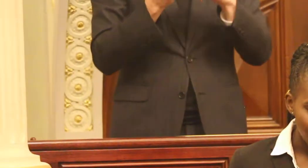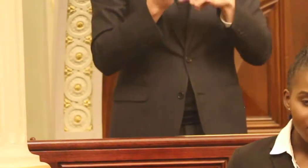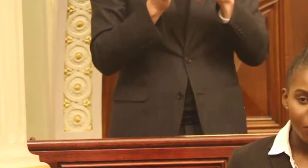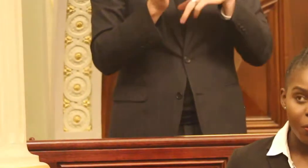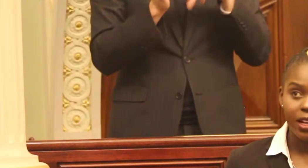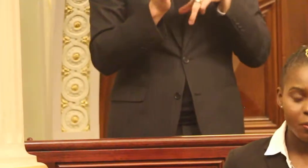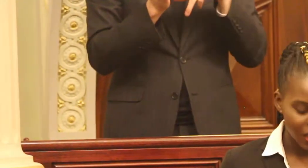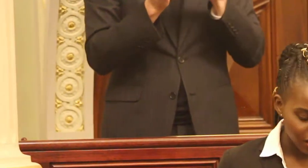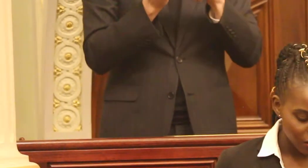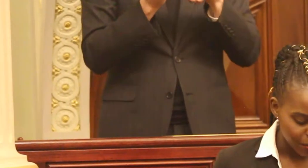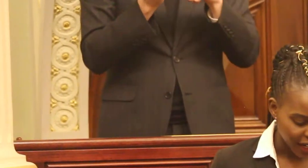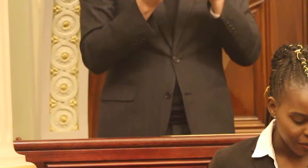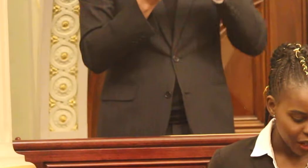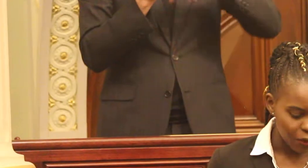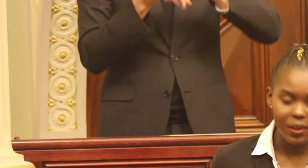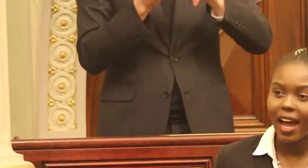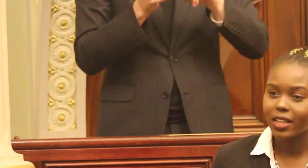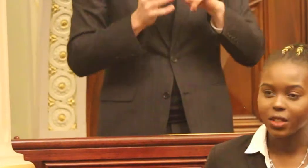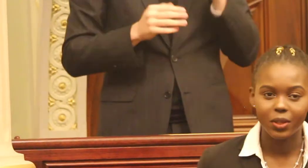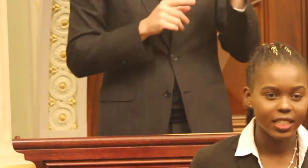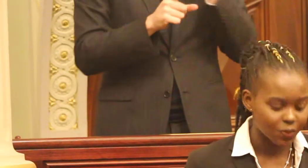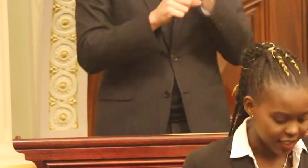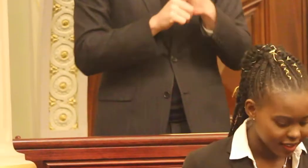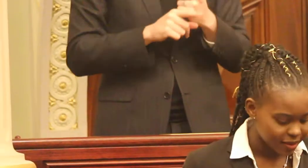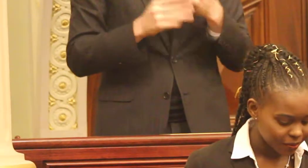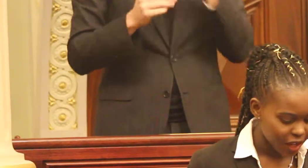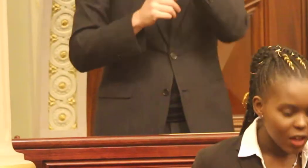The problem with political debate would be how to deal with these risks."